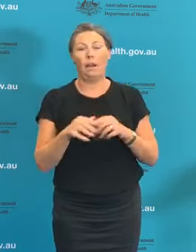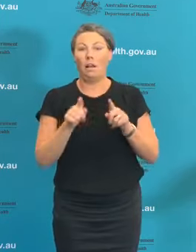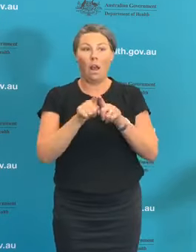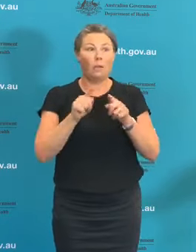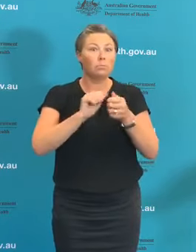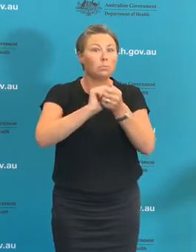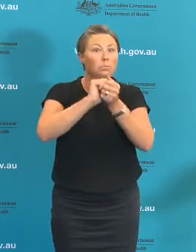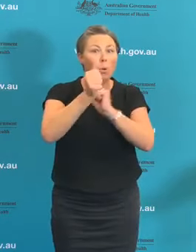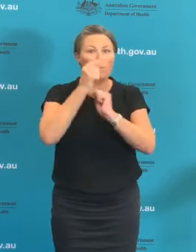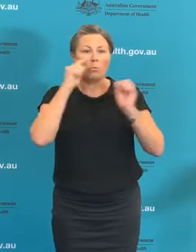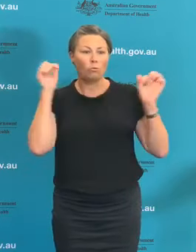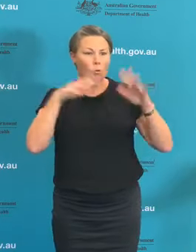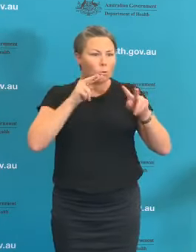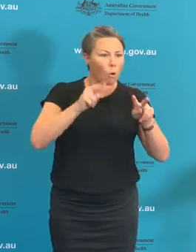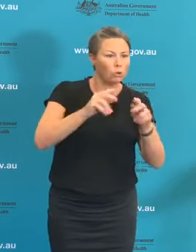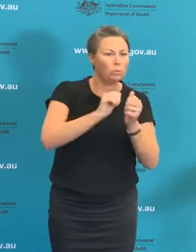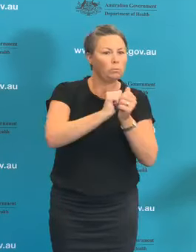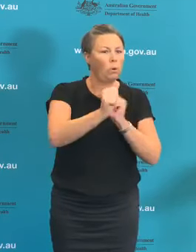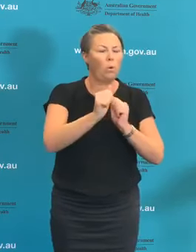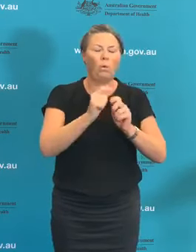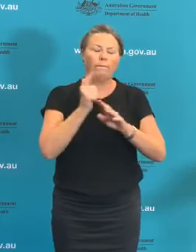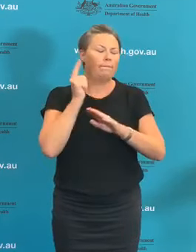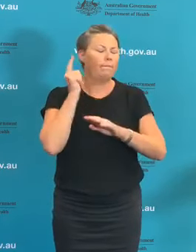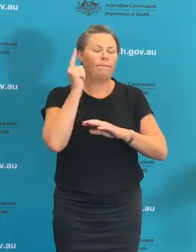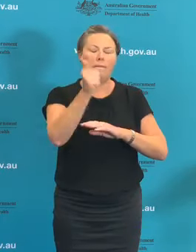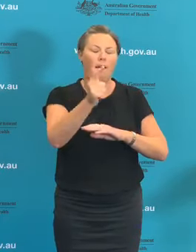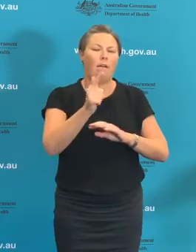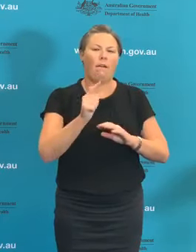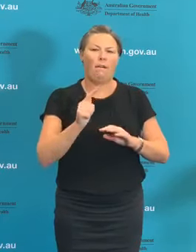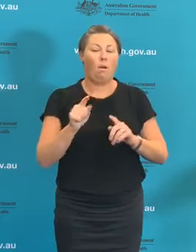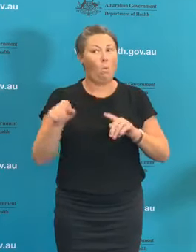matches for example, as well as as weddings. But the number of people